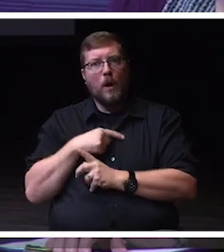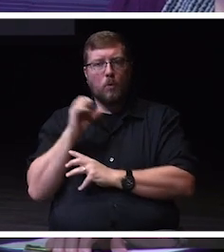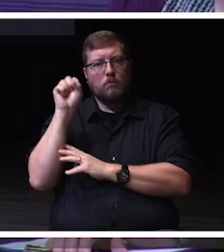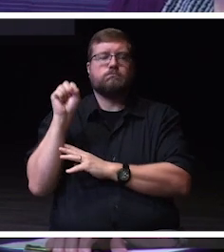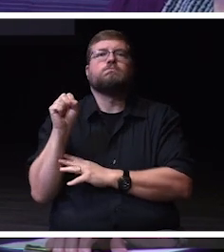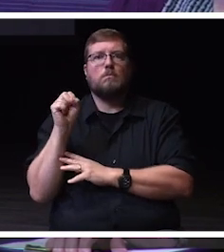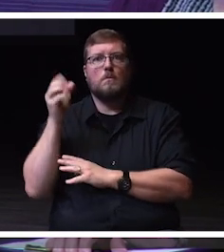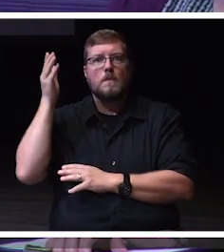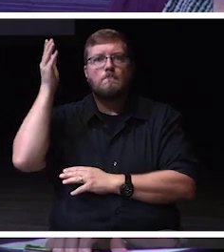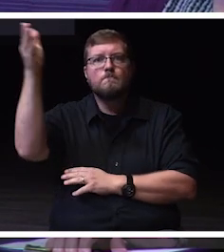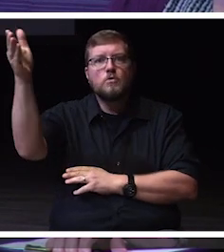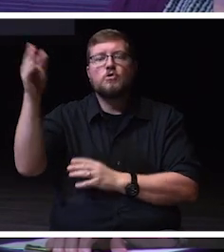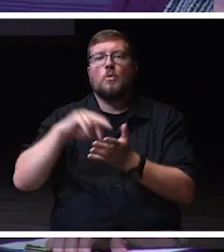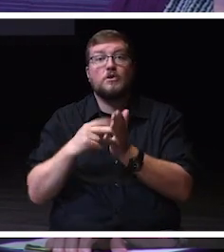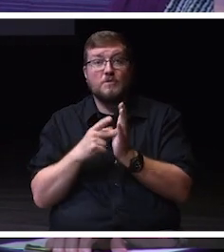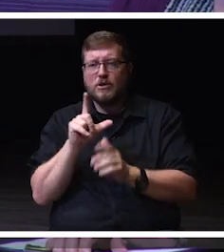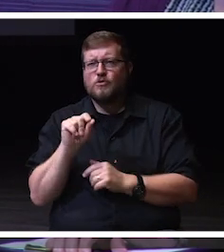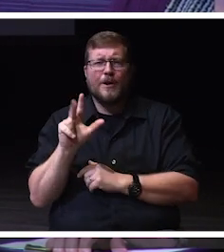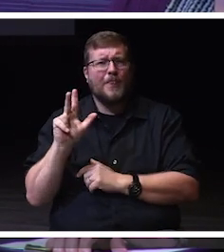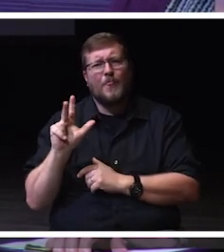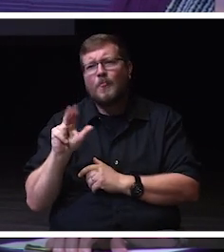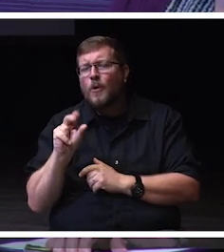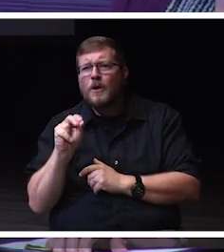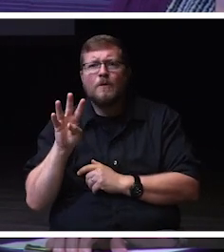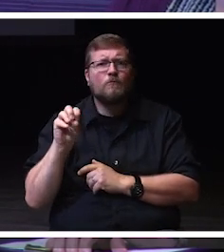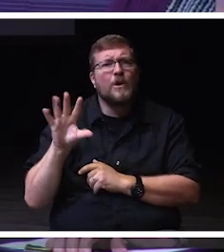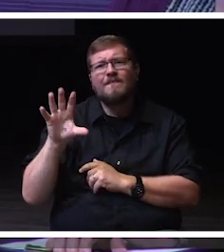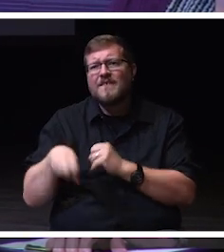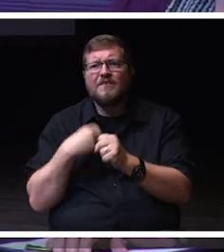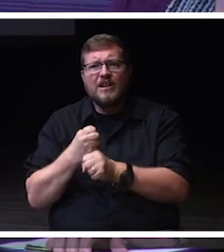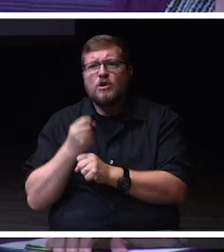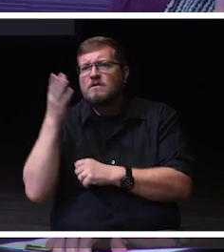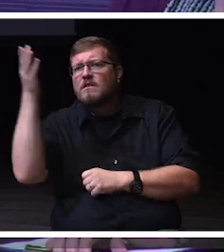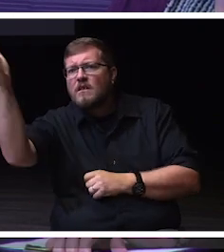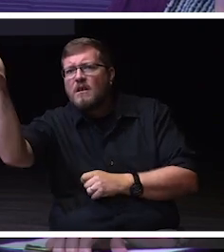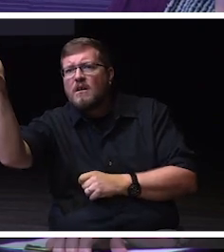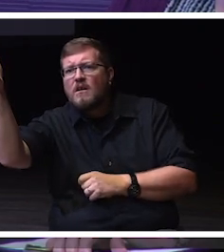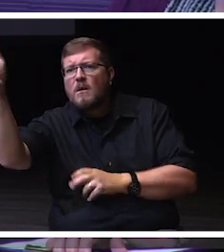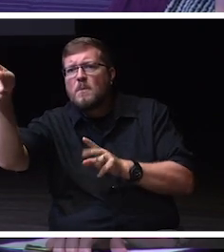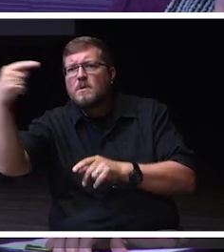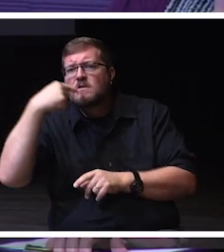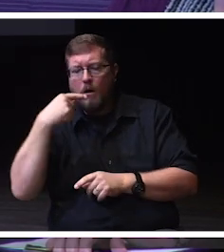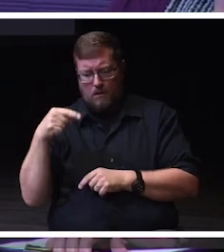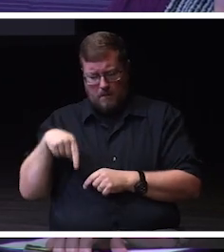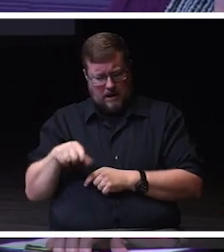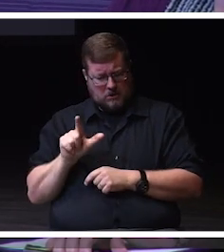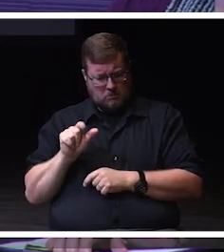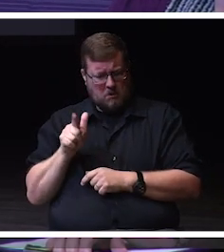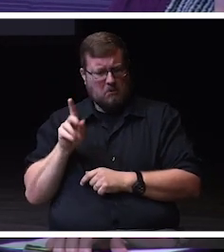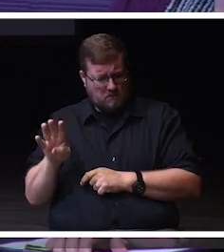20, 30, 40 or 50 years, people look back and say there were people in 2024 who made that decision.